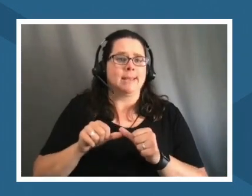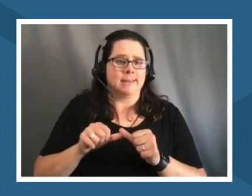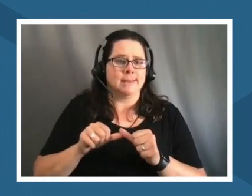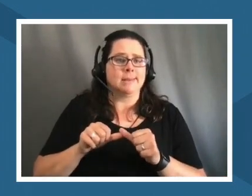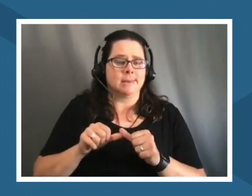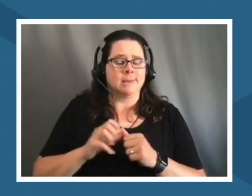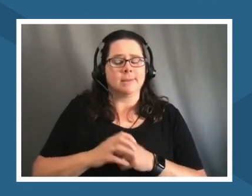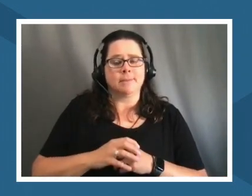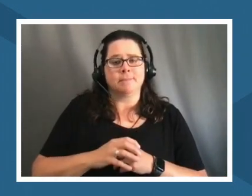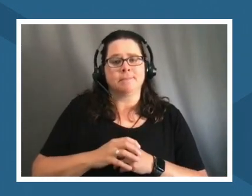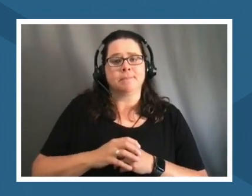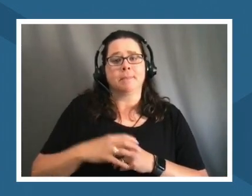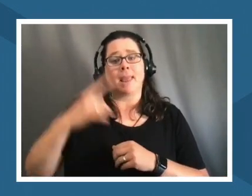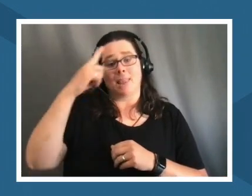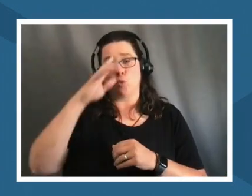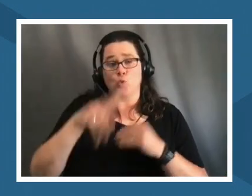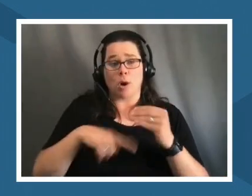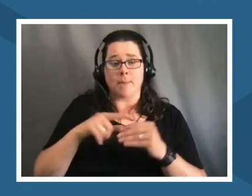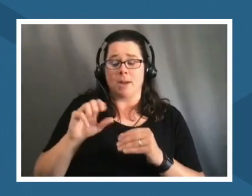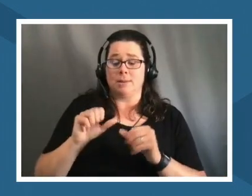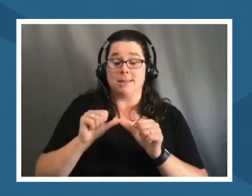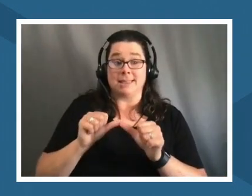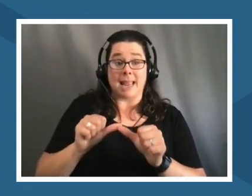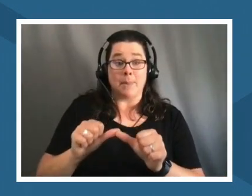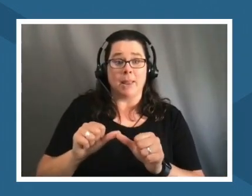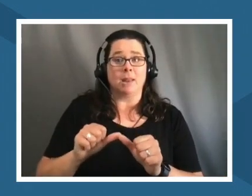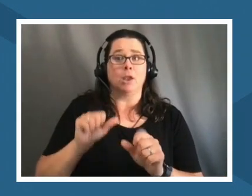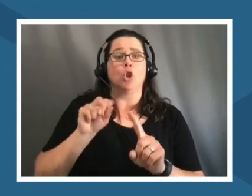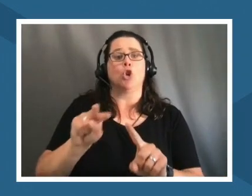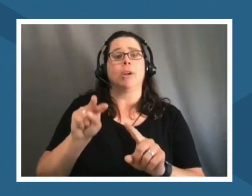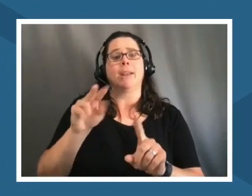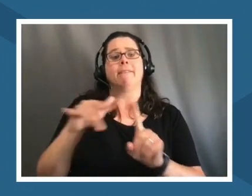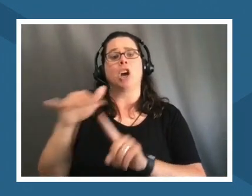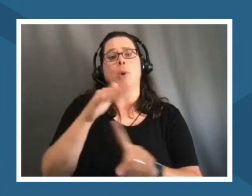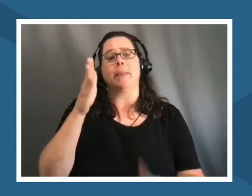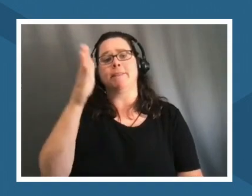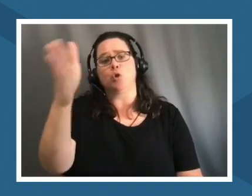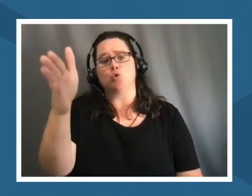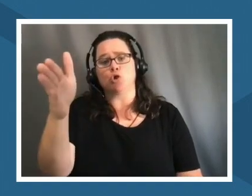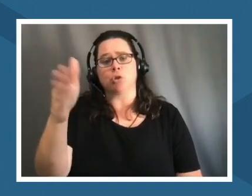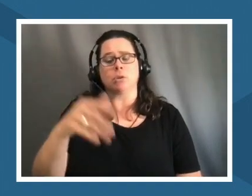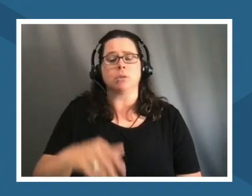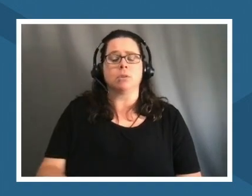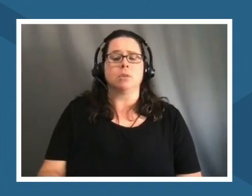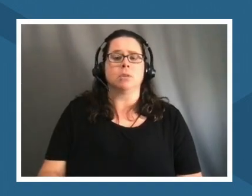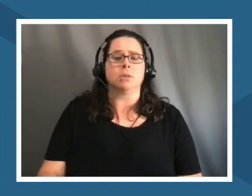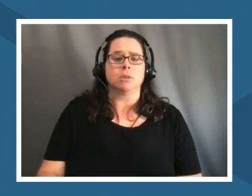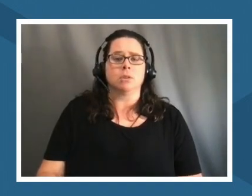sustainability and looking at the environment in the future i i'm blanking